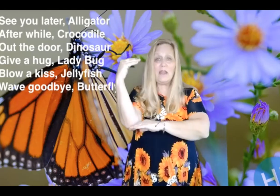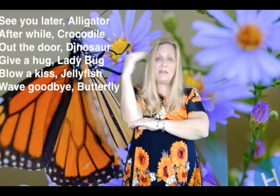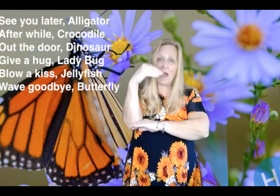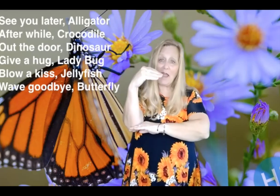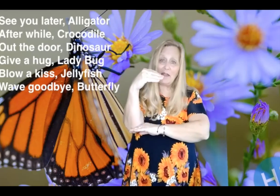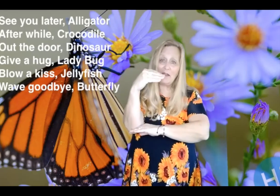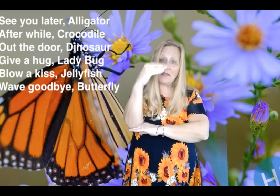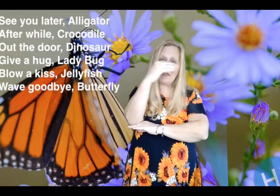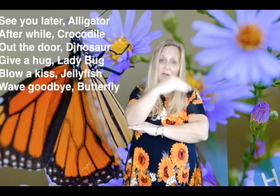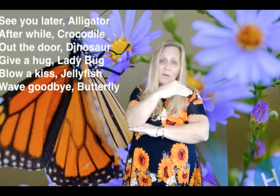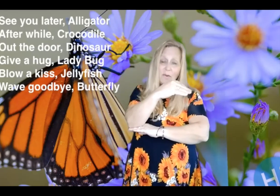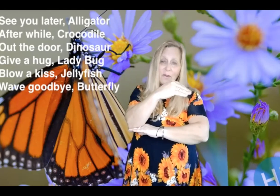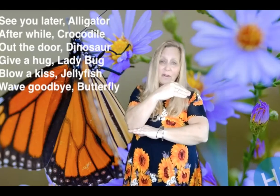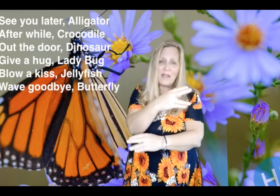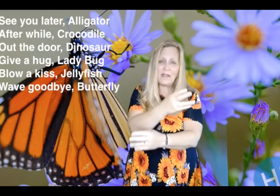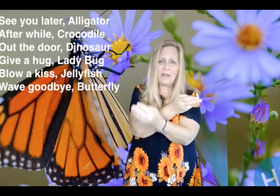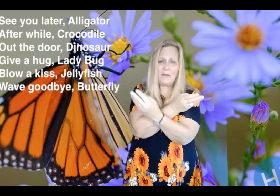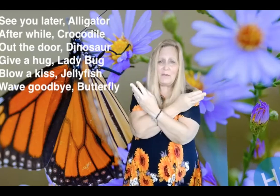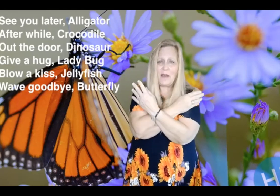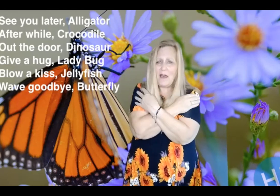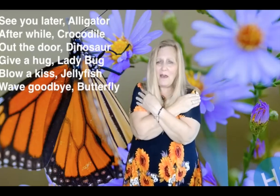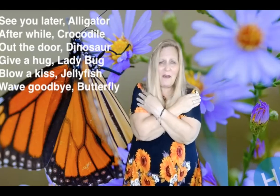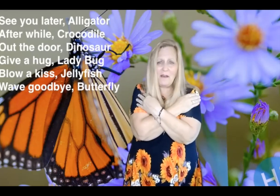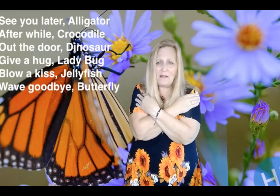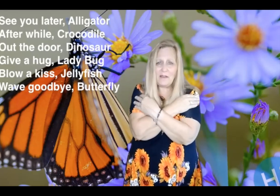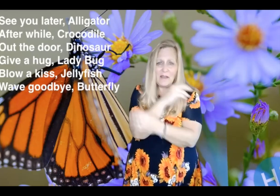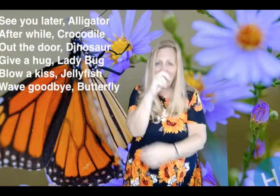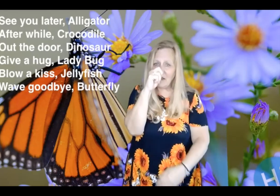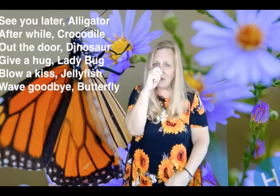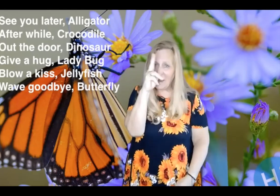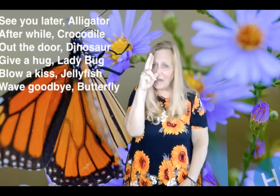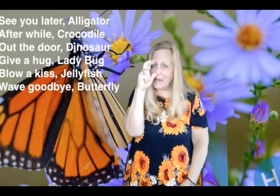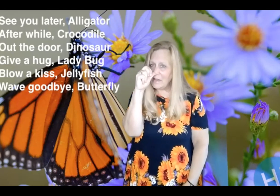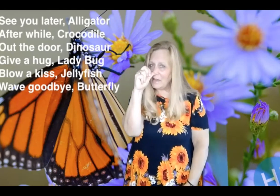Give a hug, ladybug.